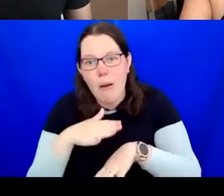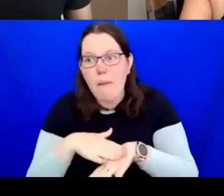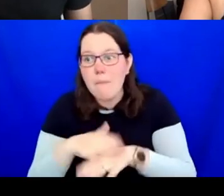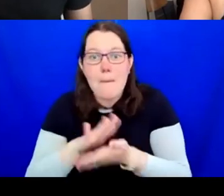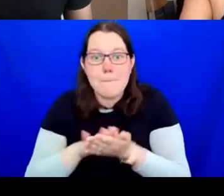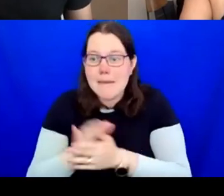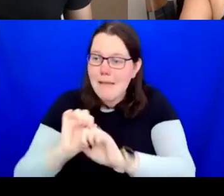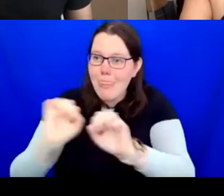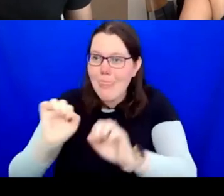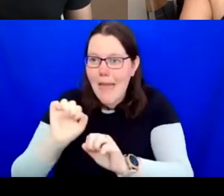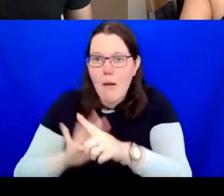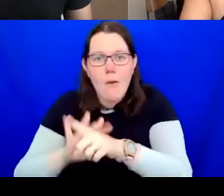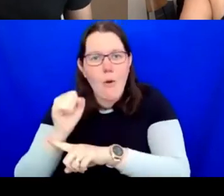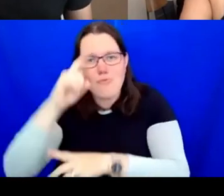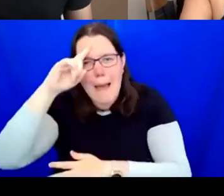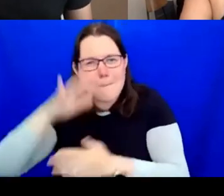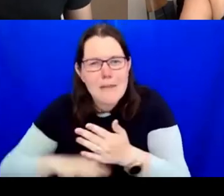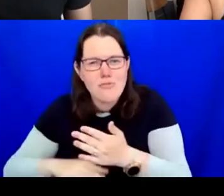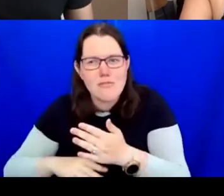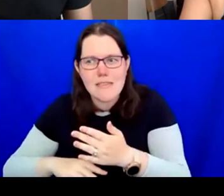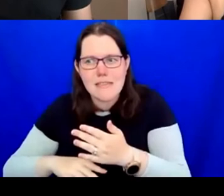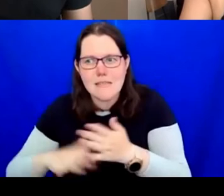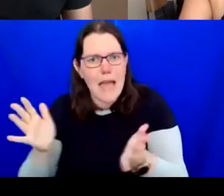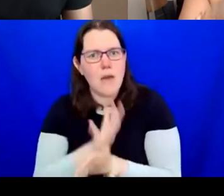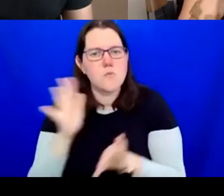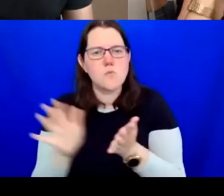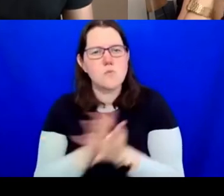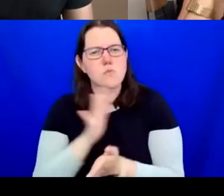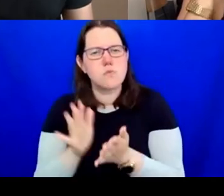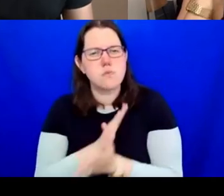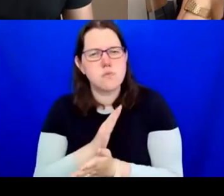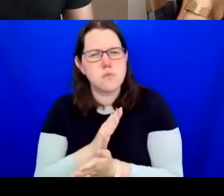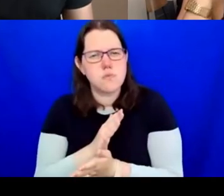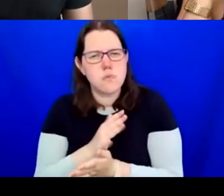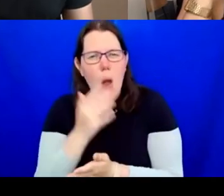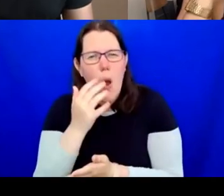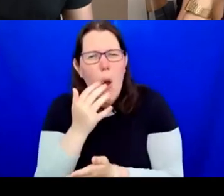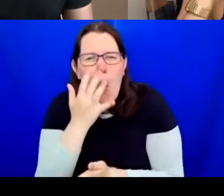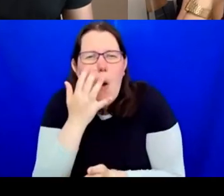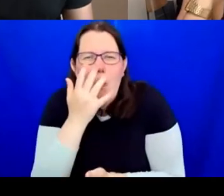When you come into a public space you should be able to see yourself on the stage and the walls